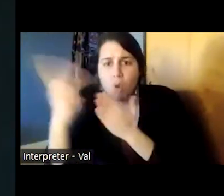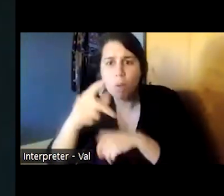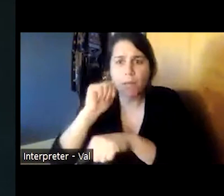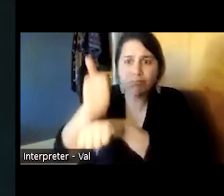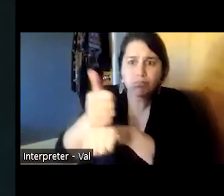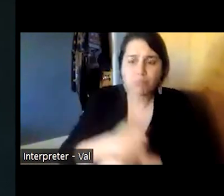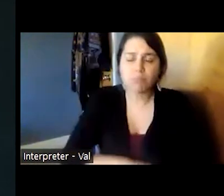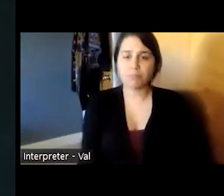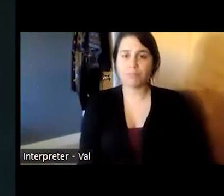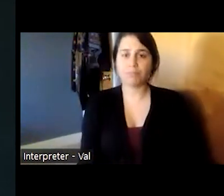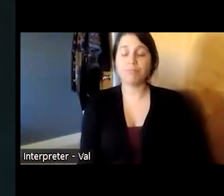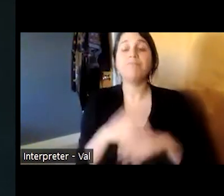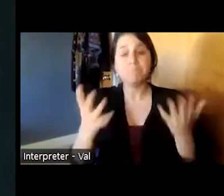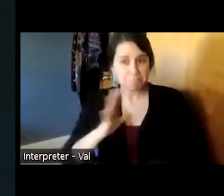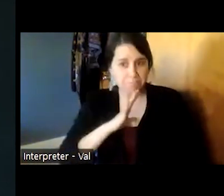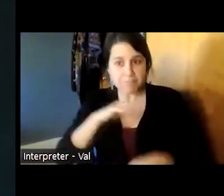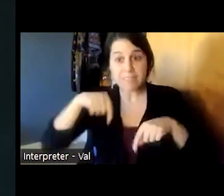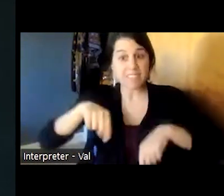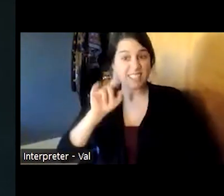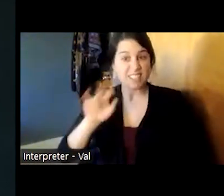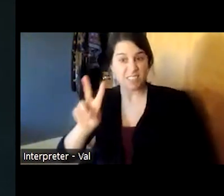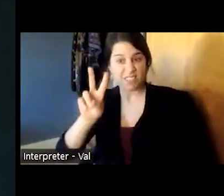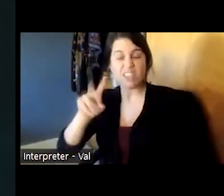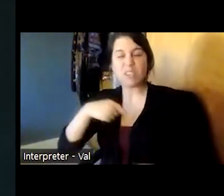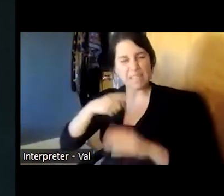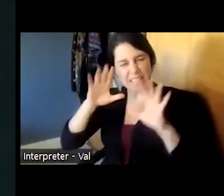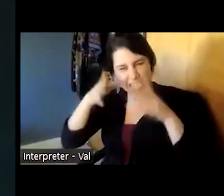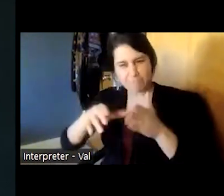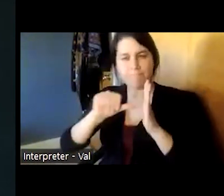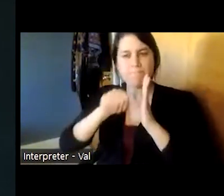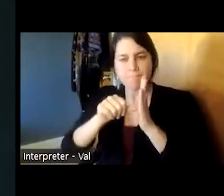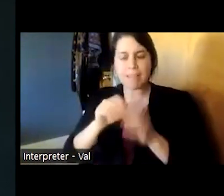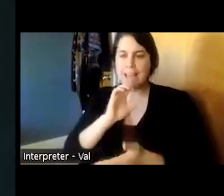so in our division we've really had an emphasis on developing evidence-based practices